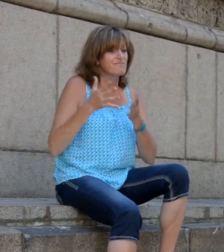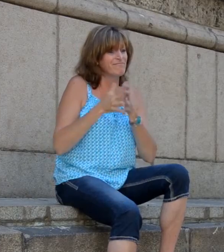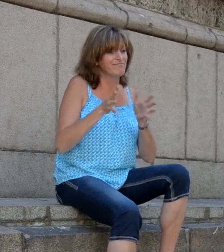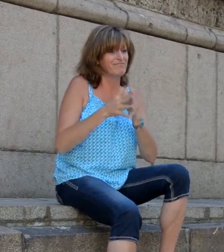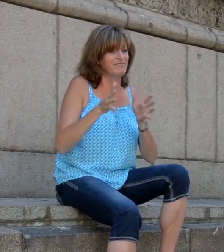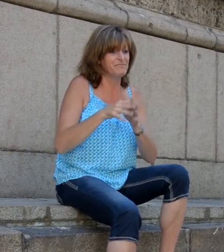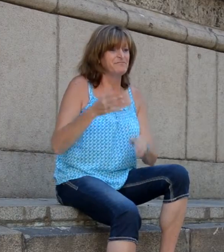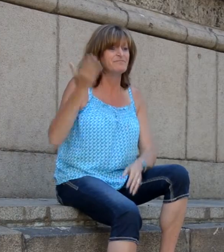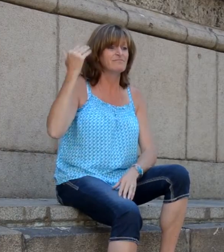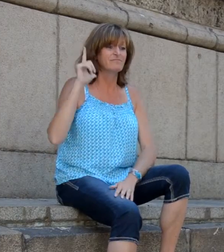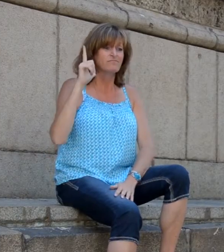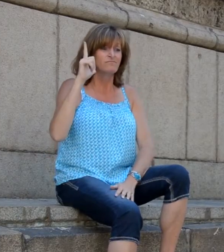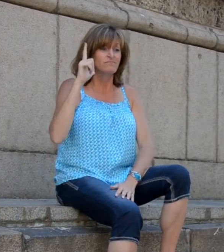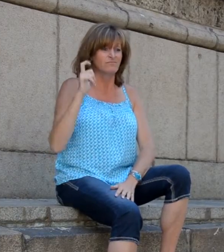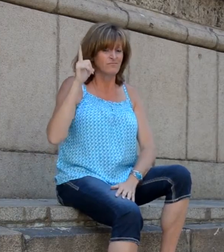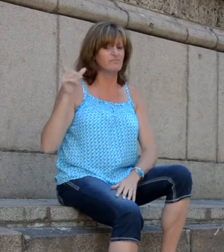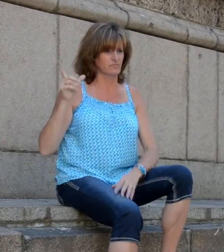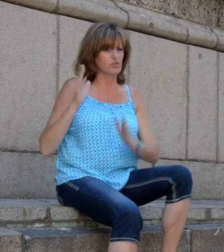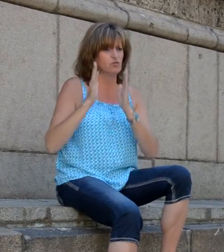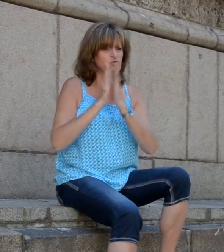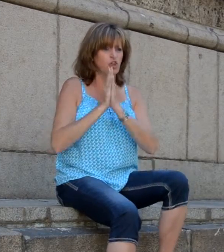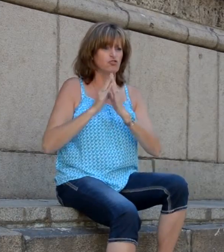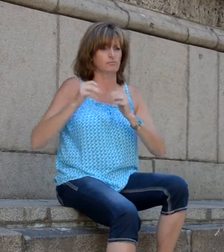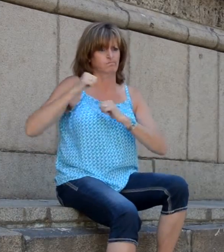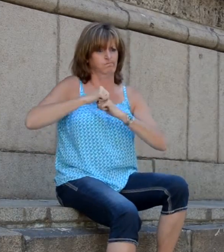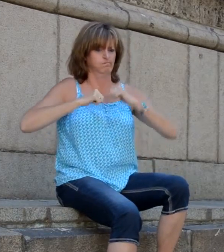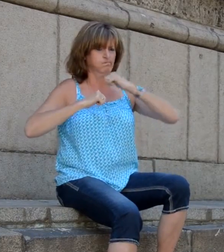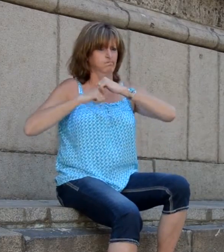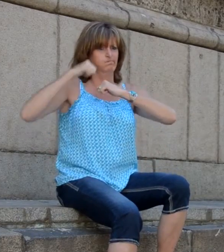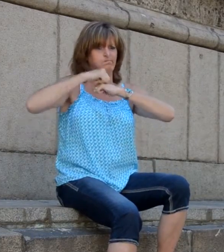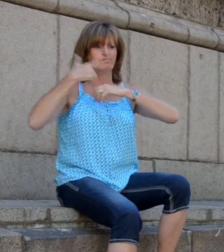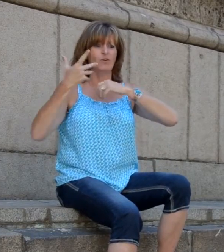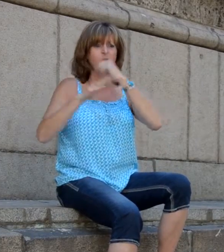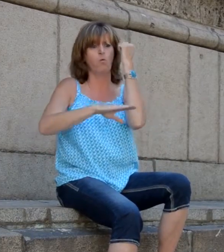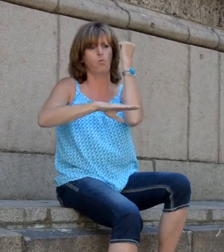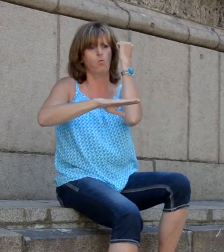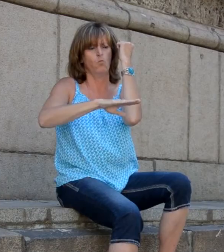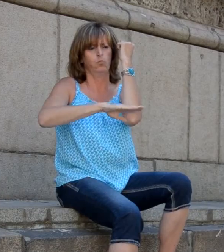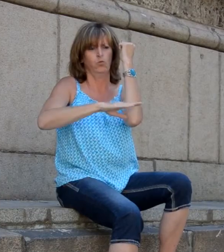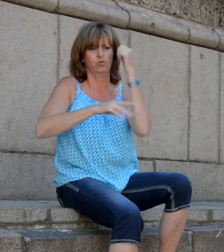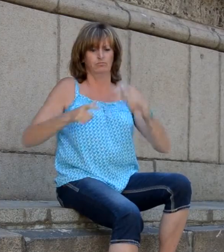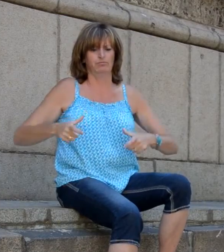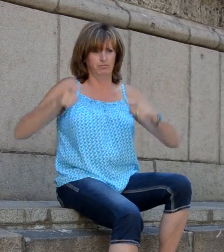smaller churches from medieval times. The theories say that in the beginning the